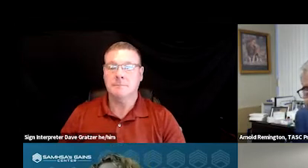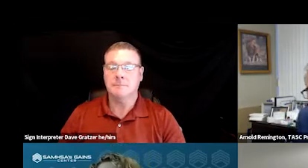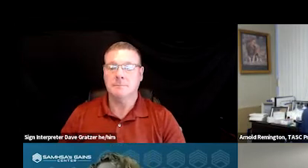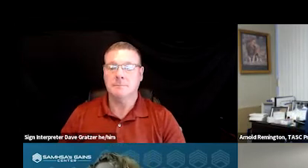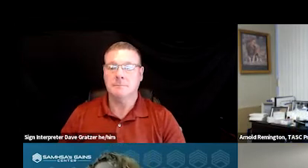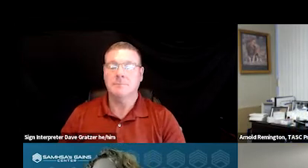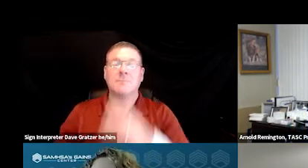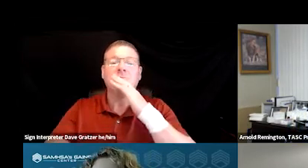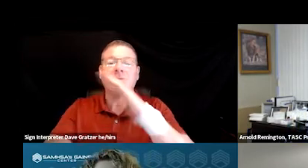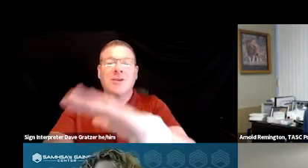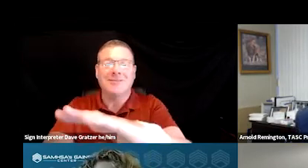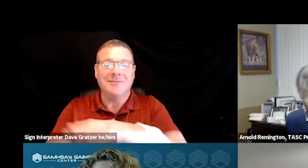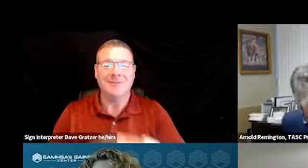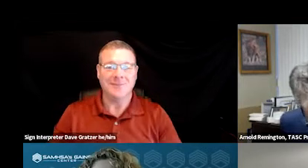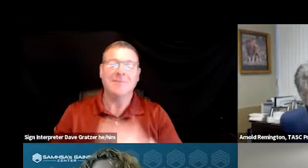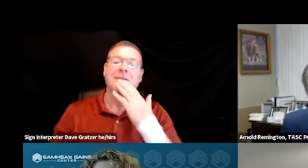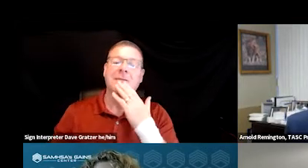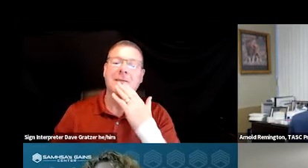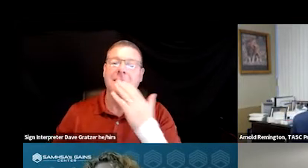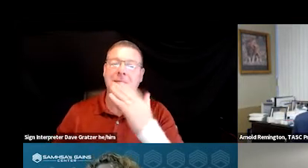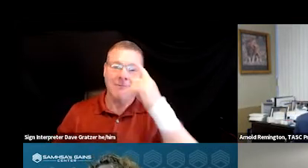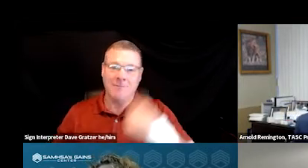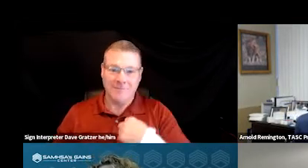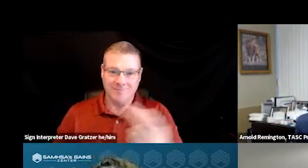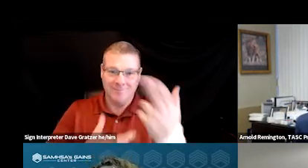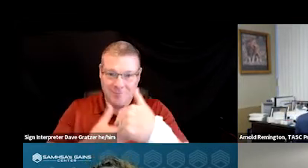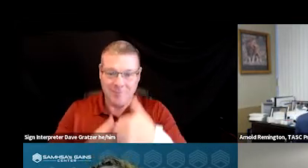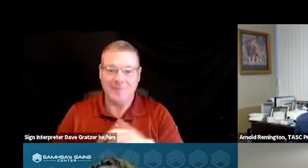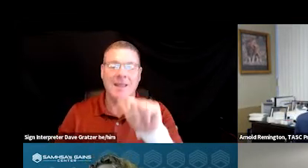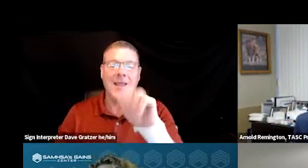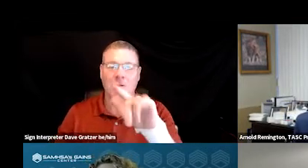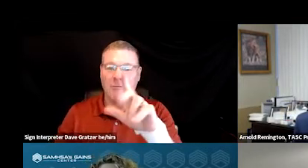Good afternoon. Thank you so much for having me. Arnold loved your presentation.